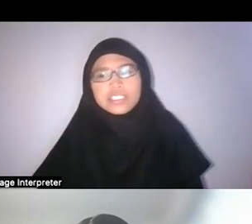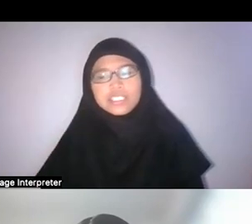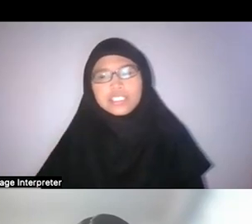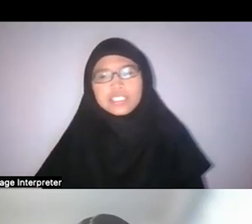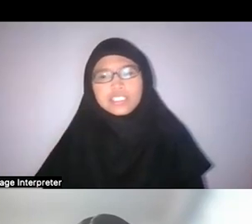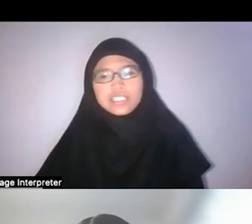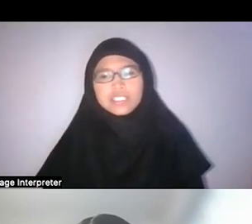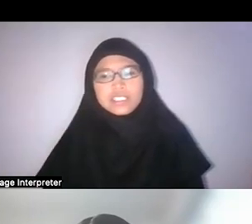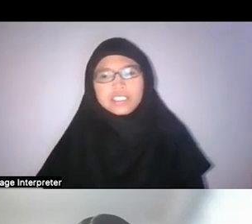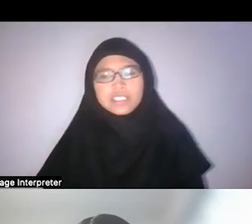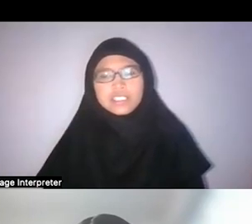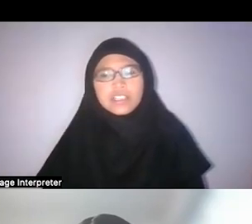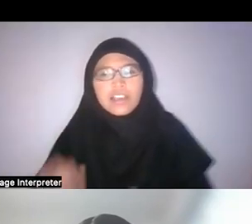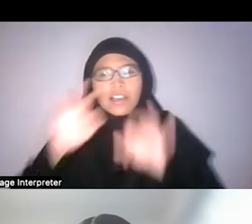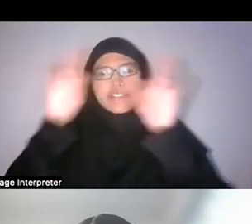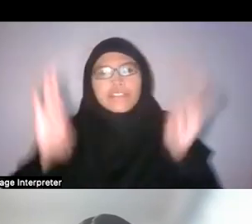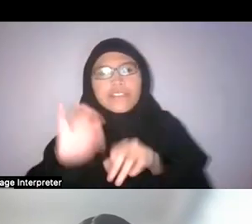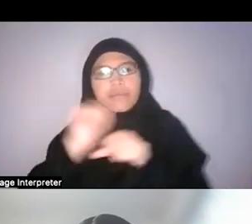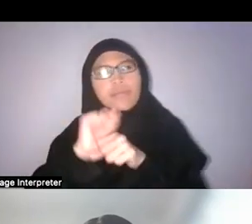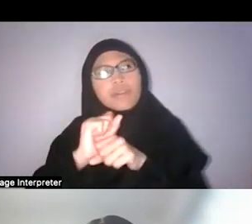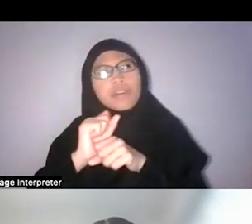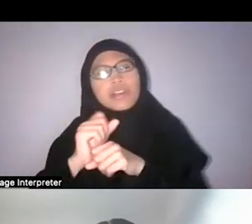Frameworks... or Zining, if you want to jump in?